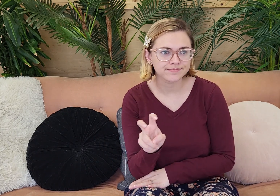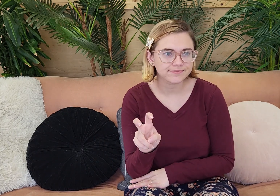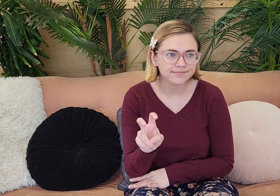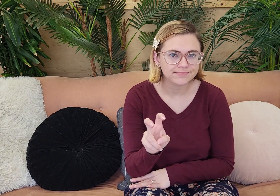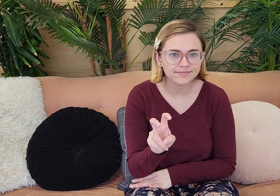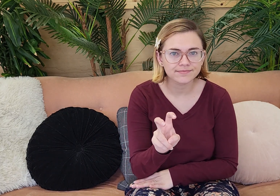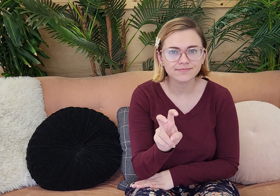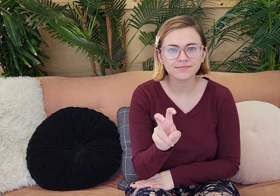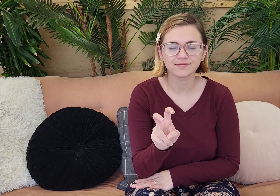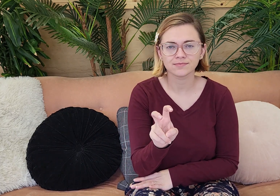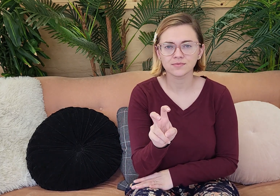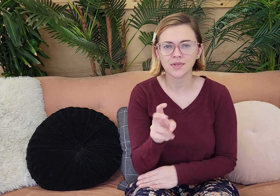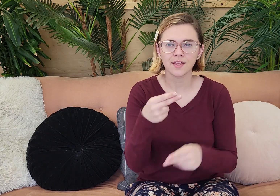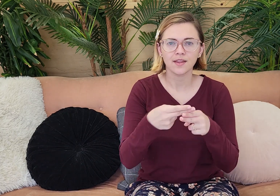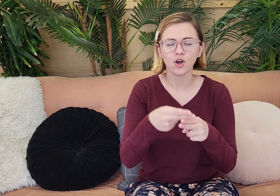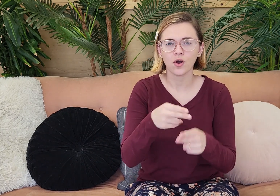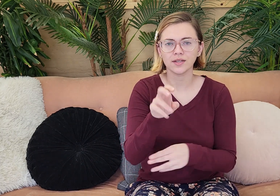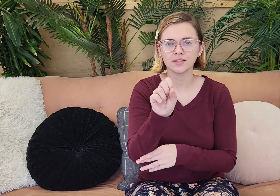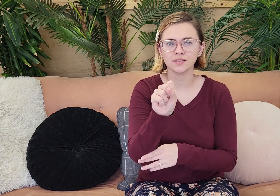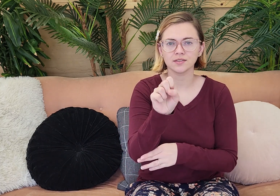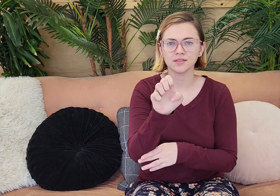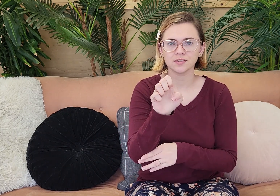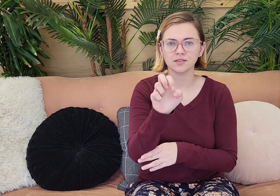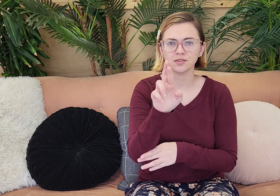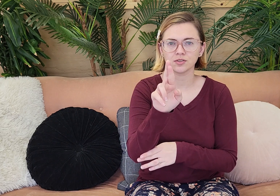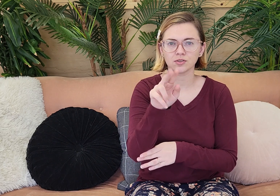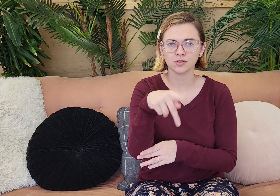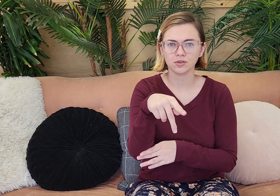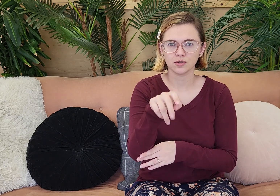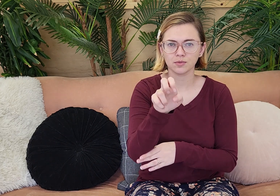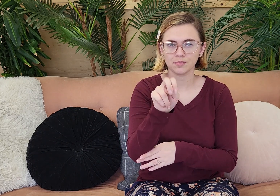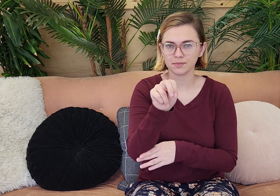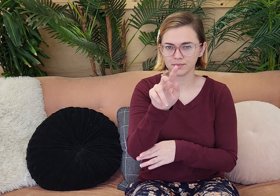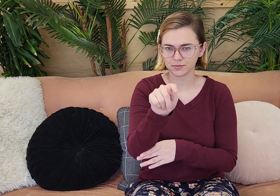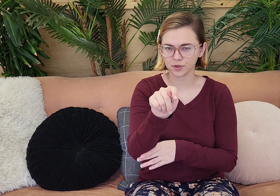Enter the serpent. They call it the Serpent.